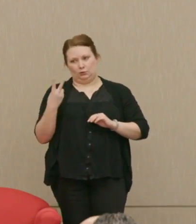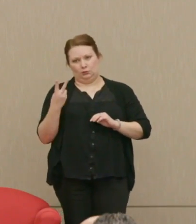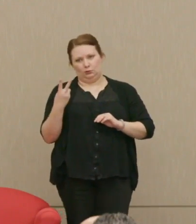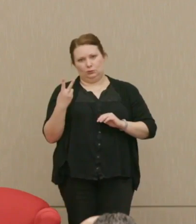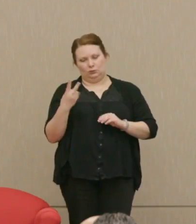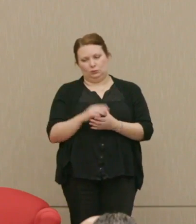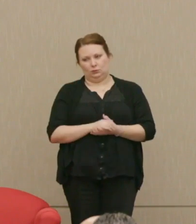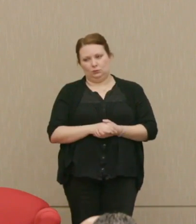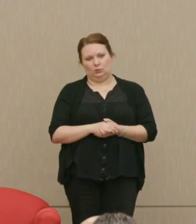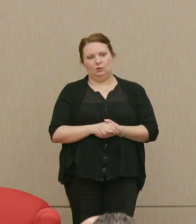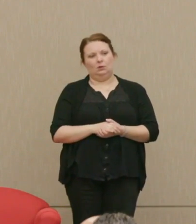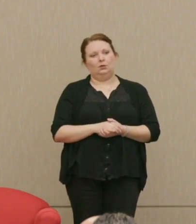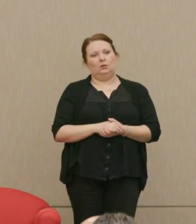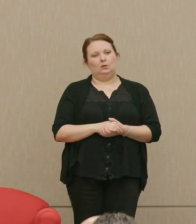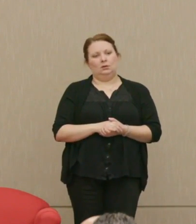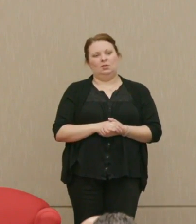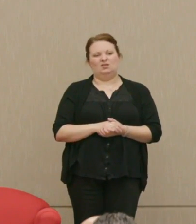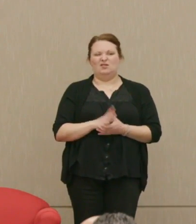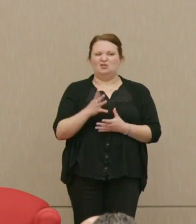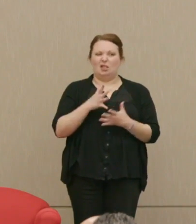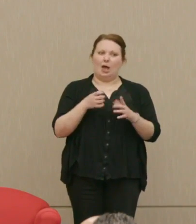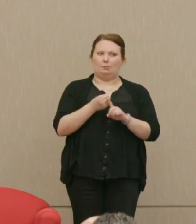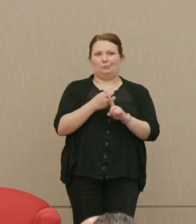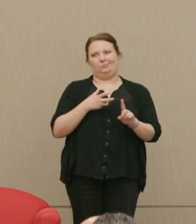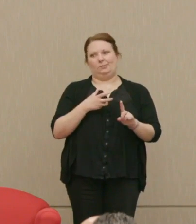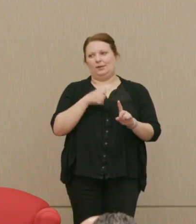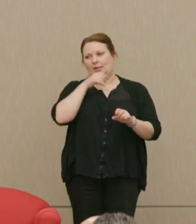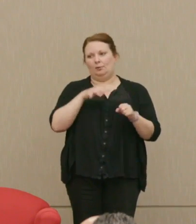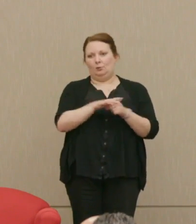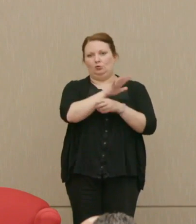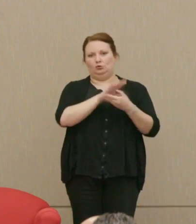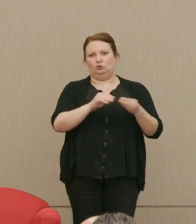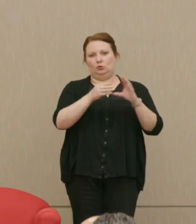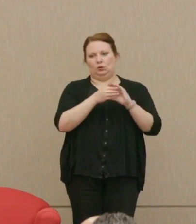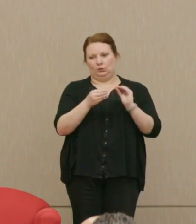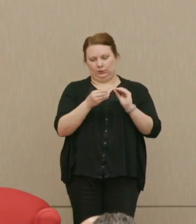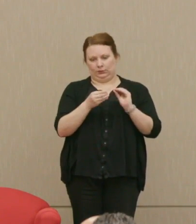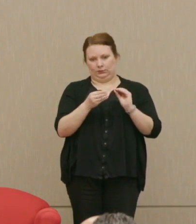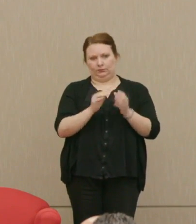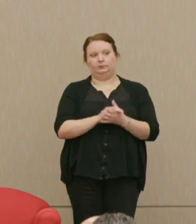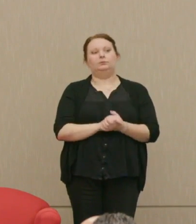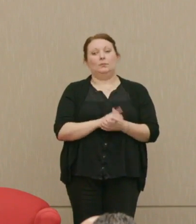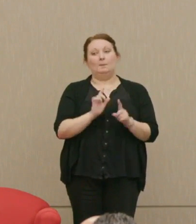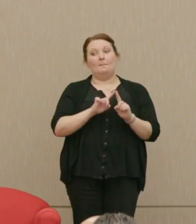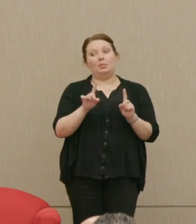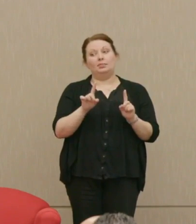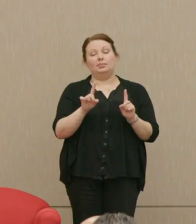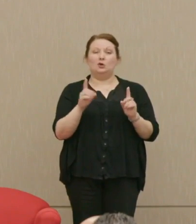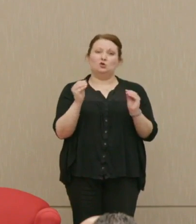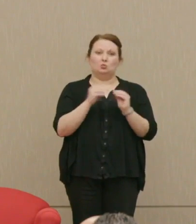World War. There's a lot to that. It's not the whole story, but there is much more to that.